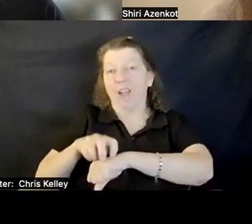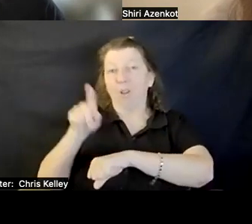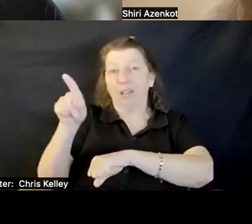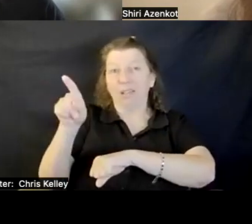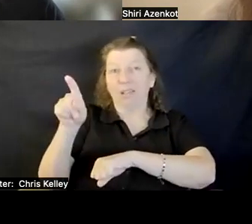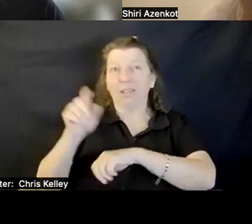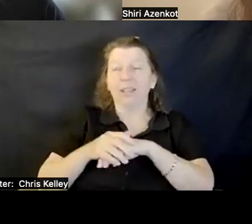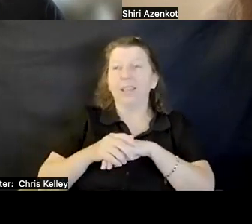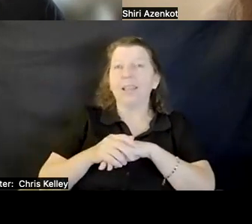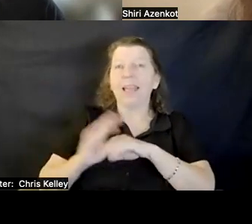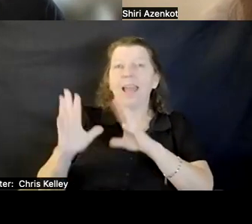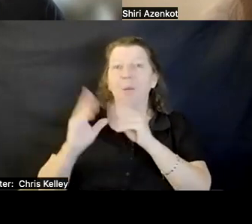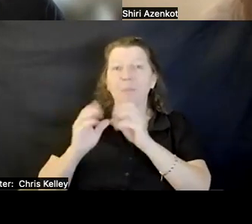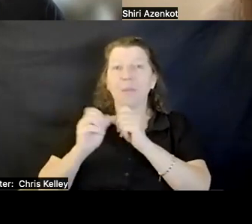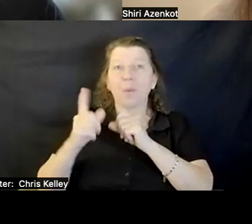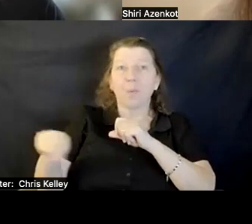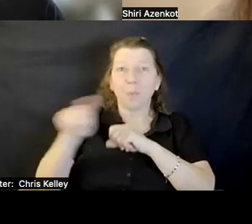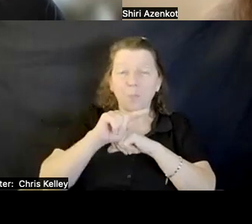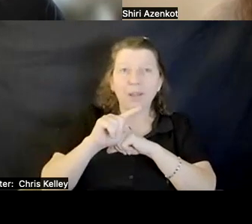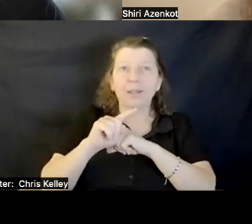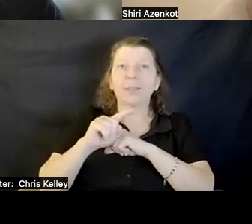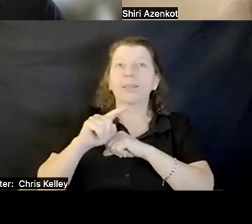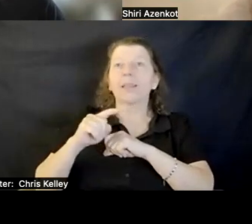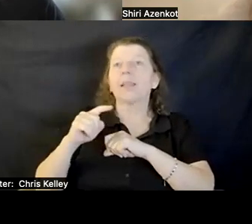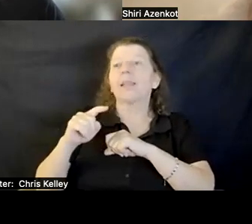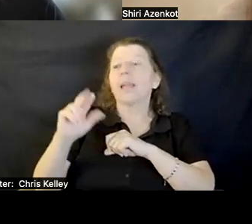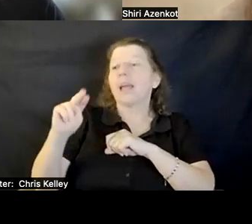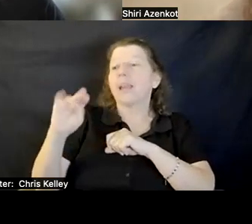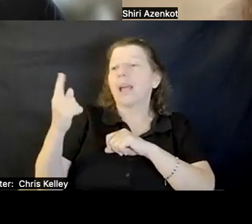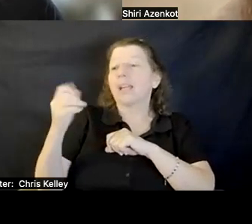with a group of Nigerian immigrants who are talking about their experiences with psychosis.